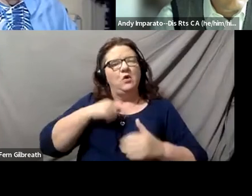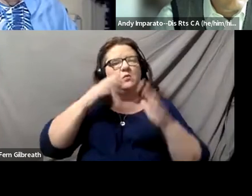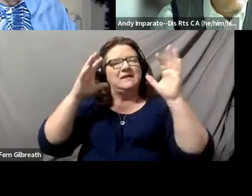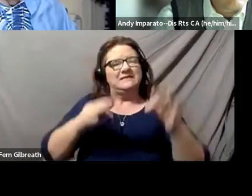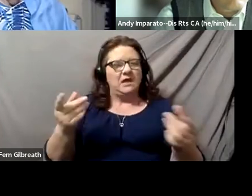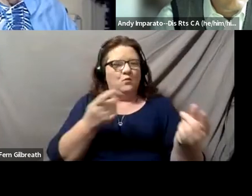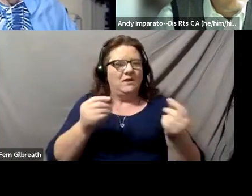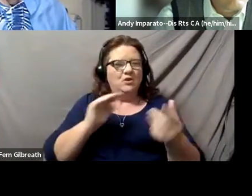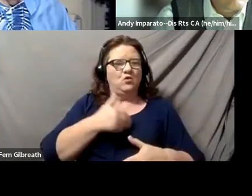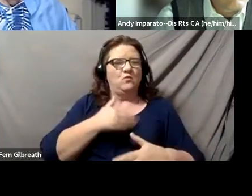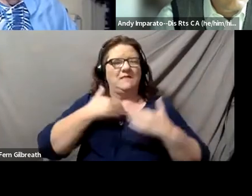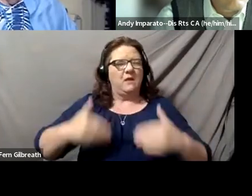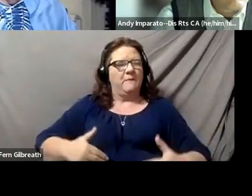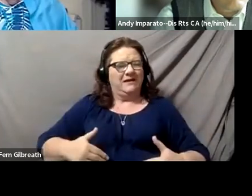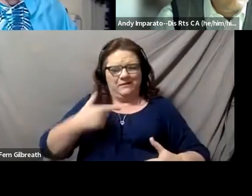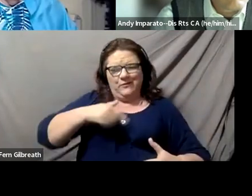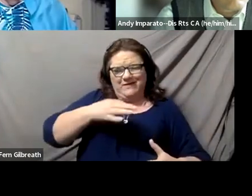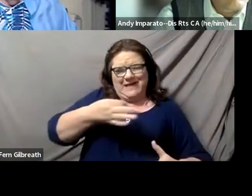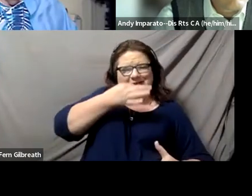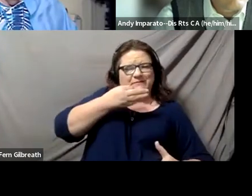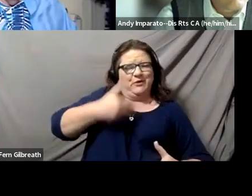and it means that we get to decide, we choose,